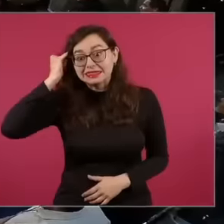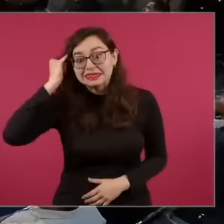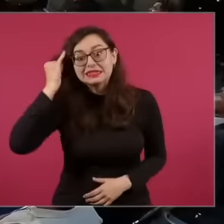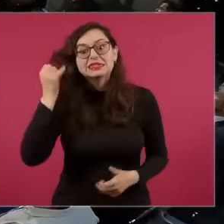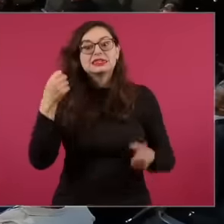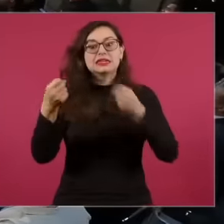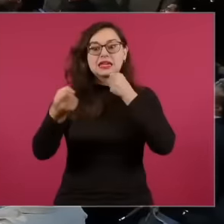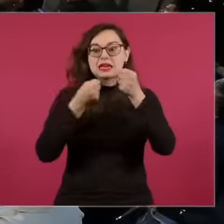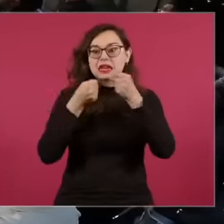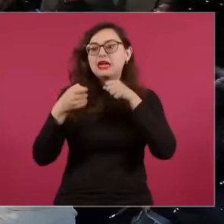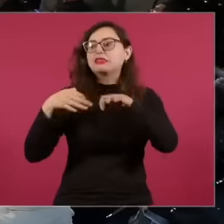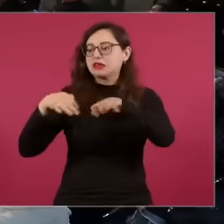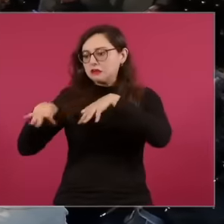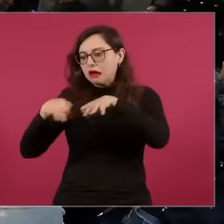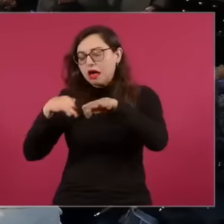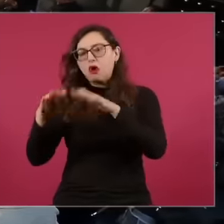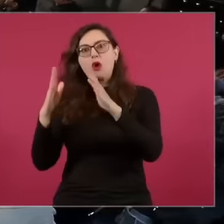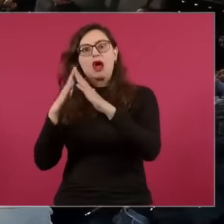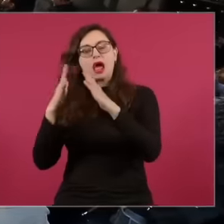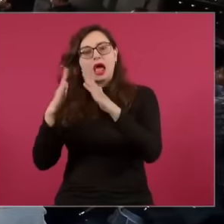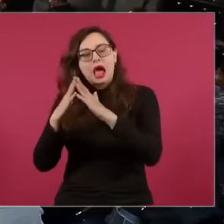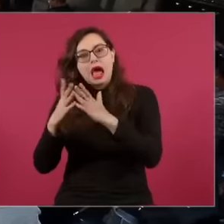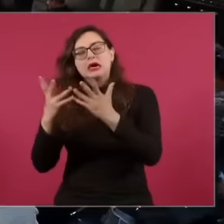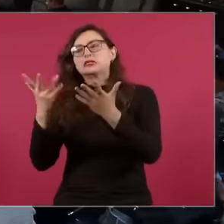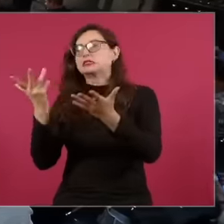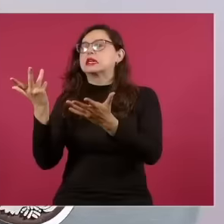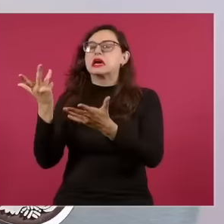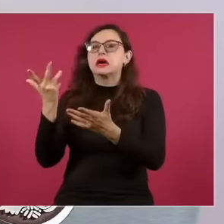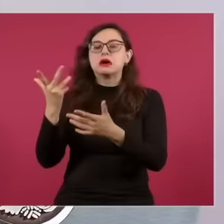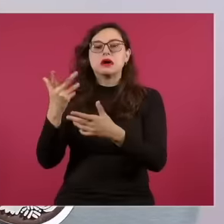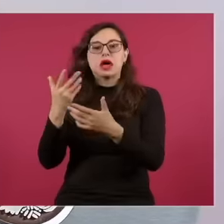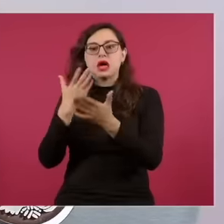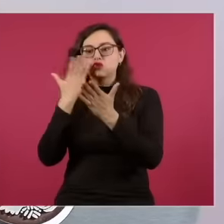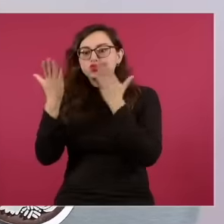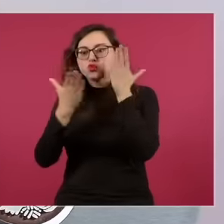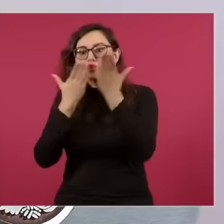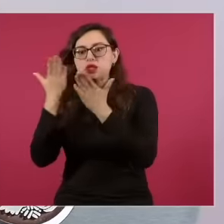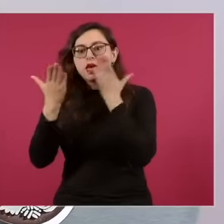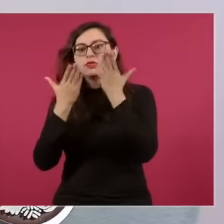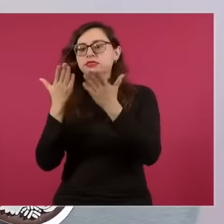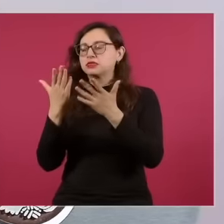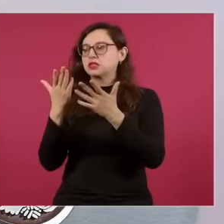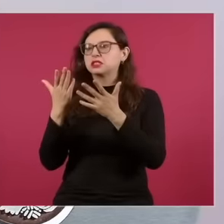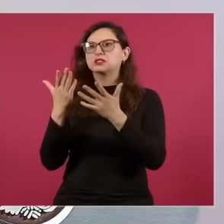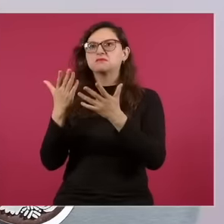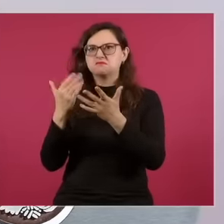students, professionals, people who have taken up the word and the work of